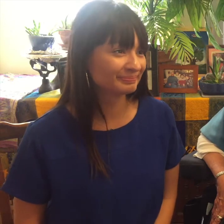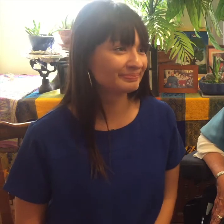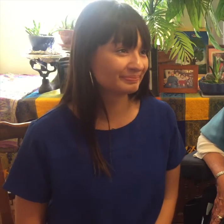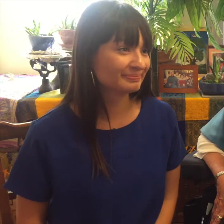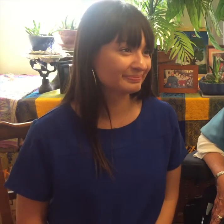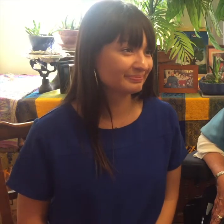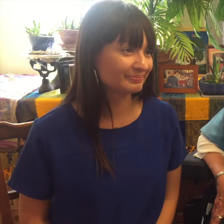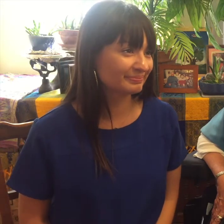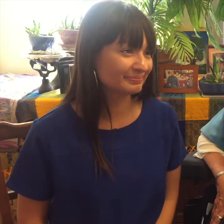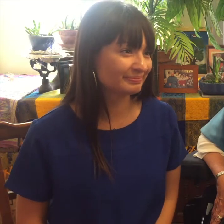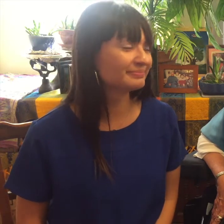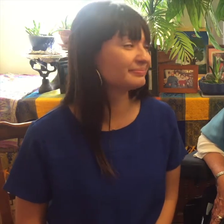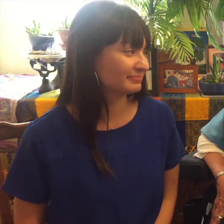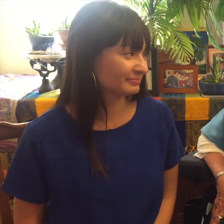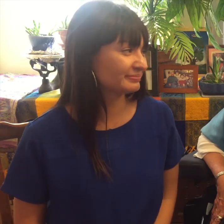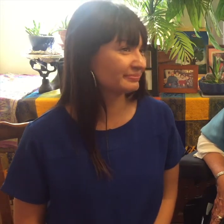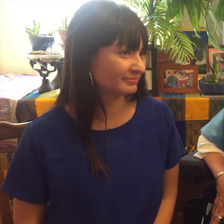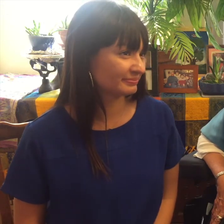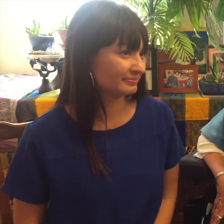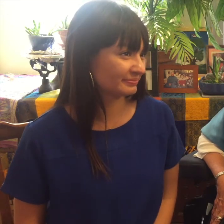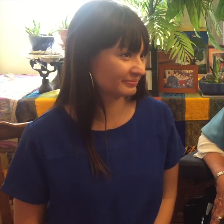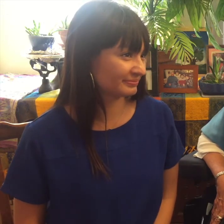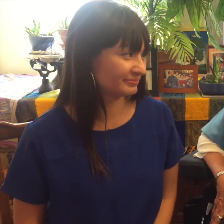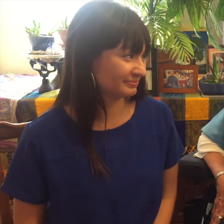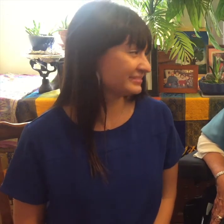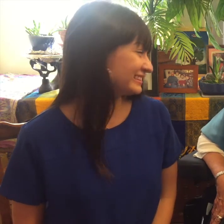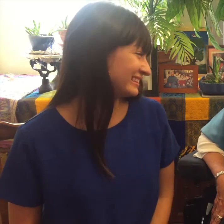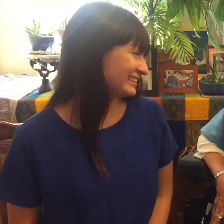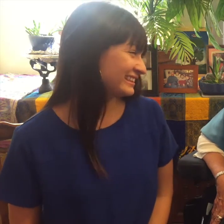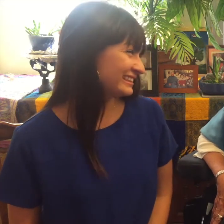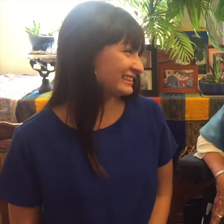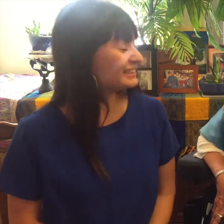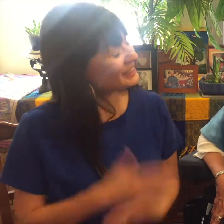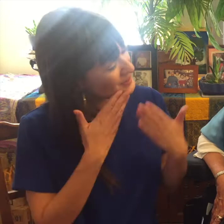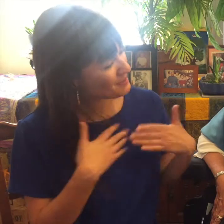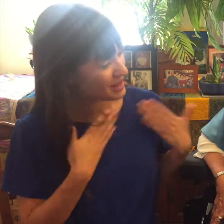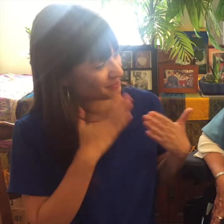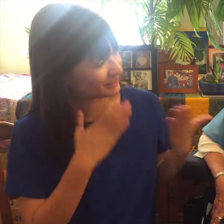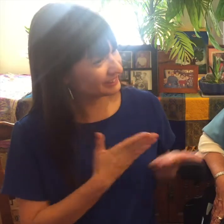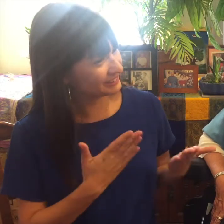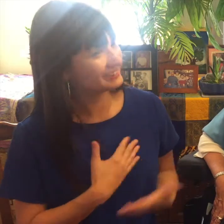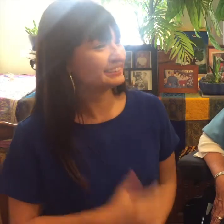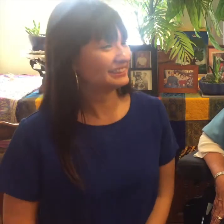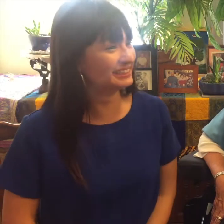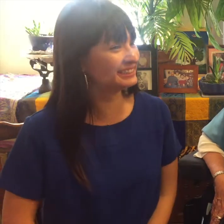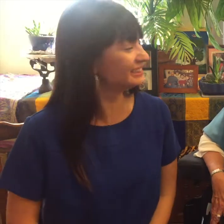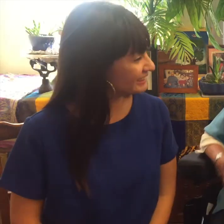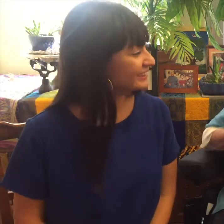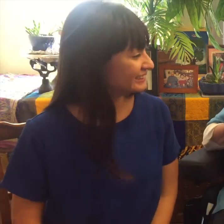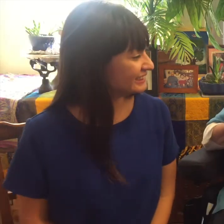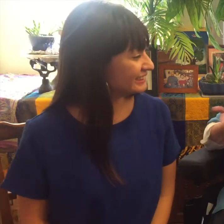between spoken English and American Sign Language welcome Leah. Leah: Thank you so much I'm so happy to be here.